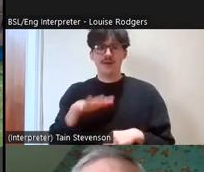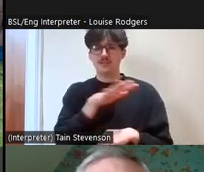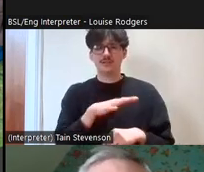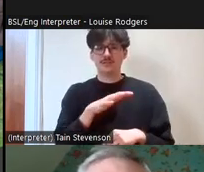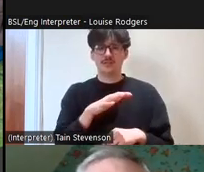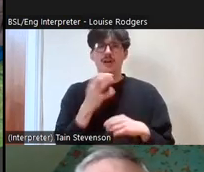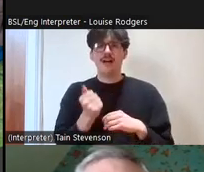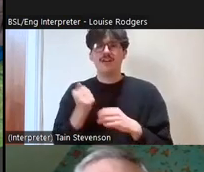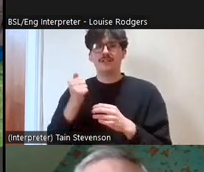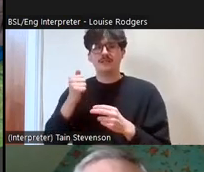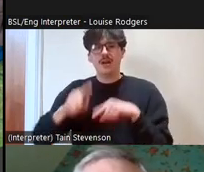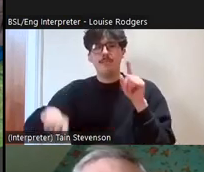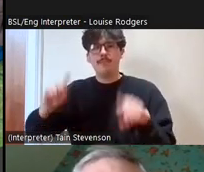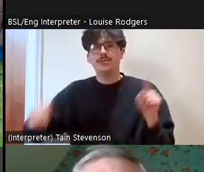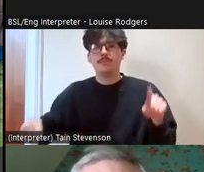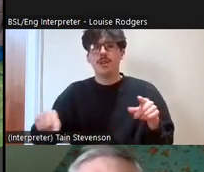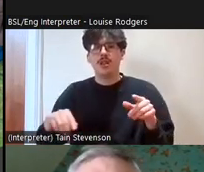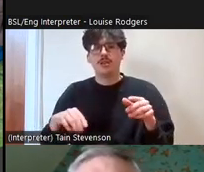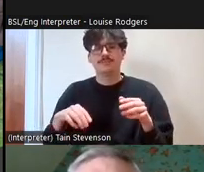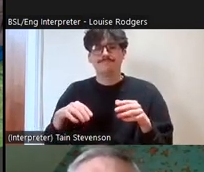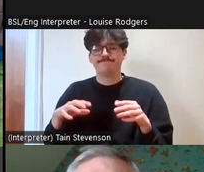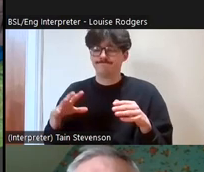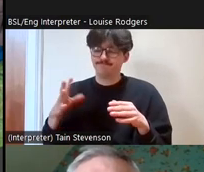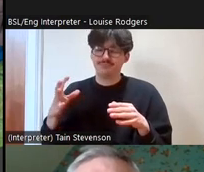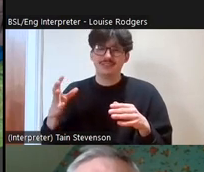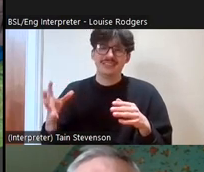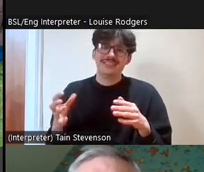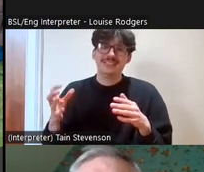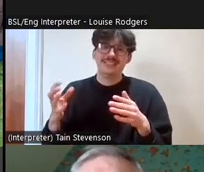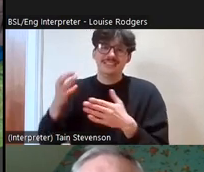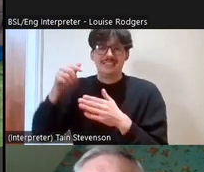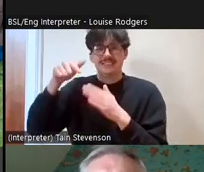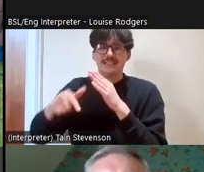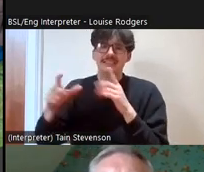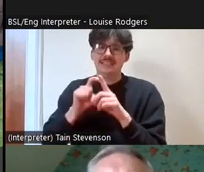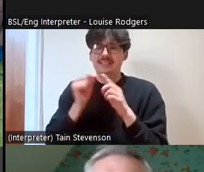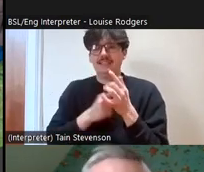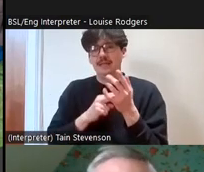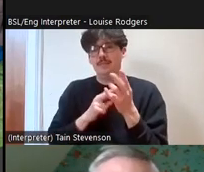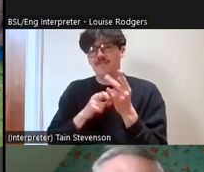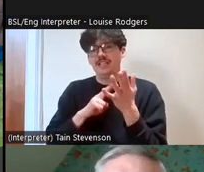multiple deprivation stats you know, and we do very well on that and we we're open to applications